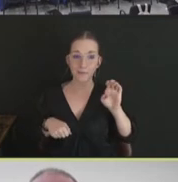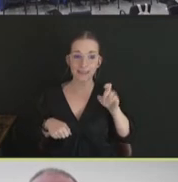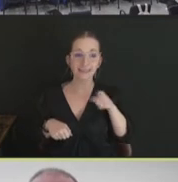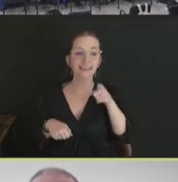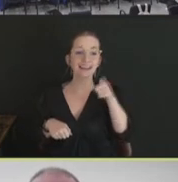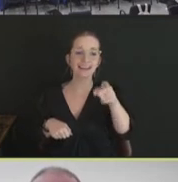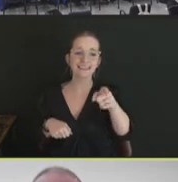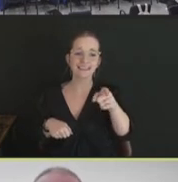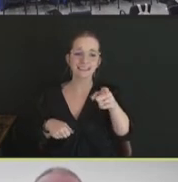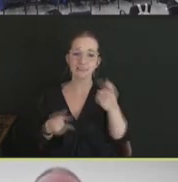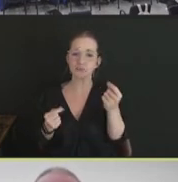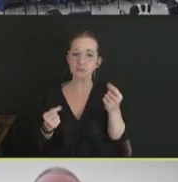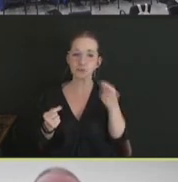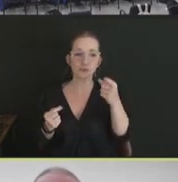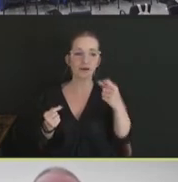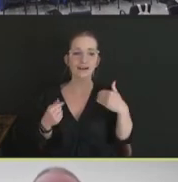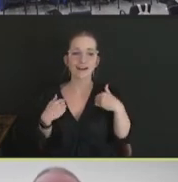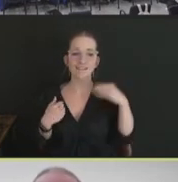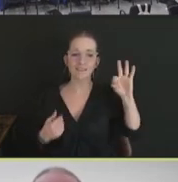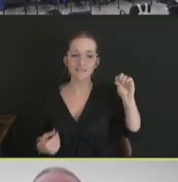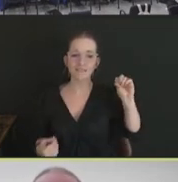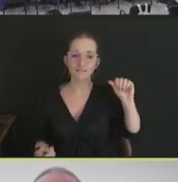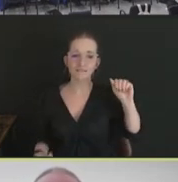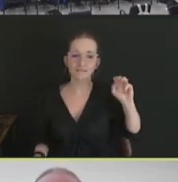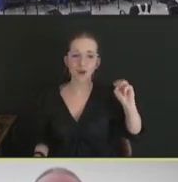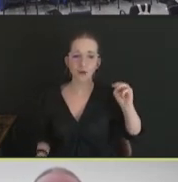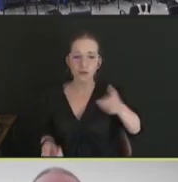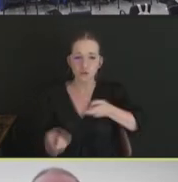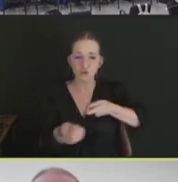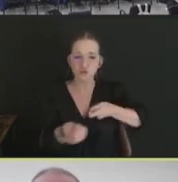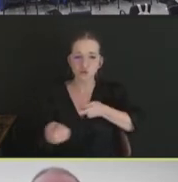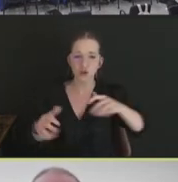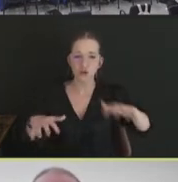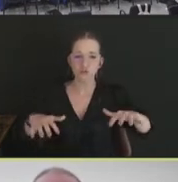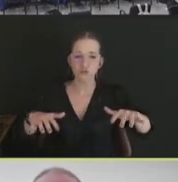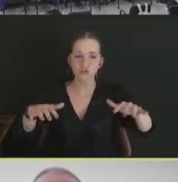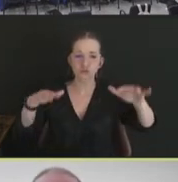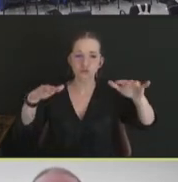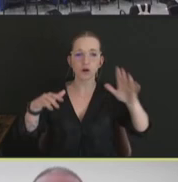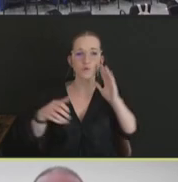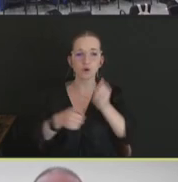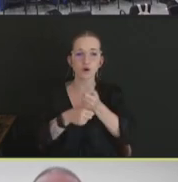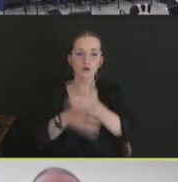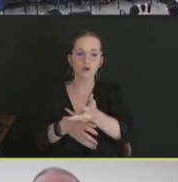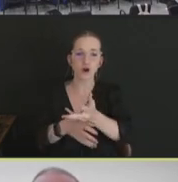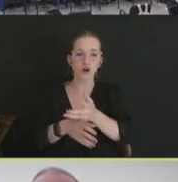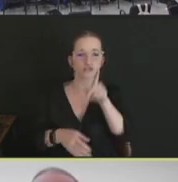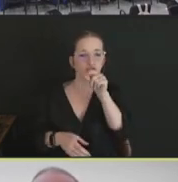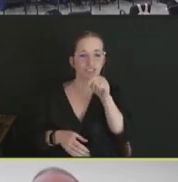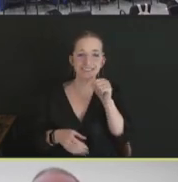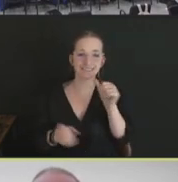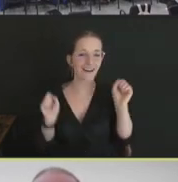that dispenses a foam-based -- a water-based foam out there that cause asphyxiation of poultry that